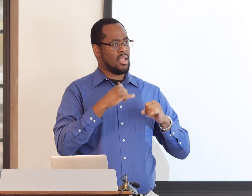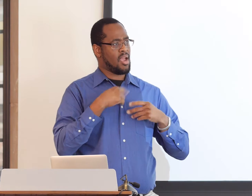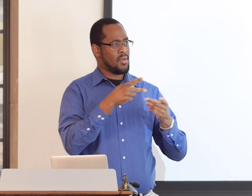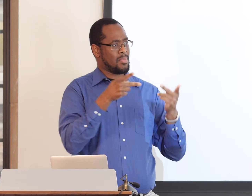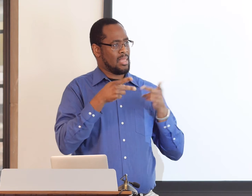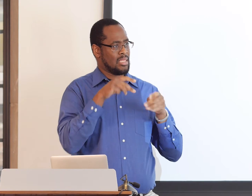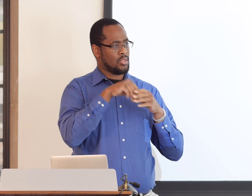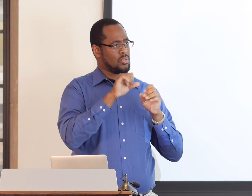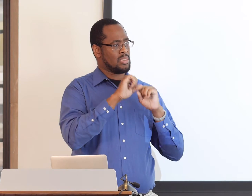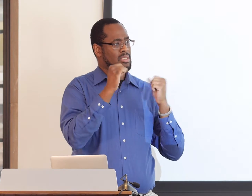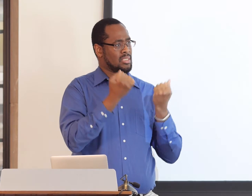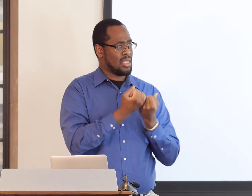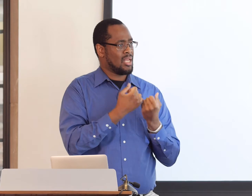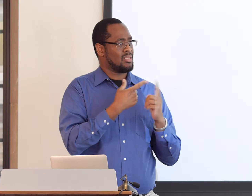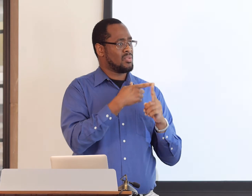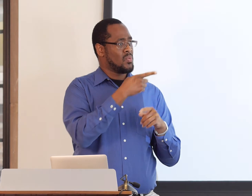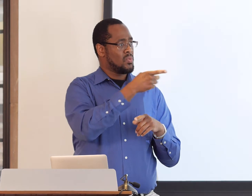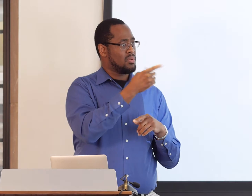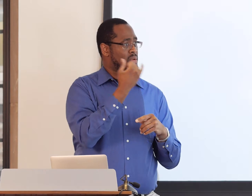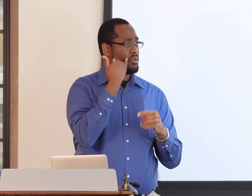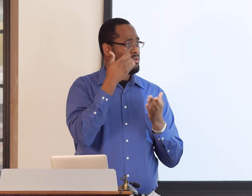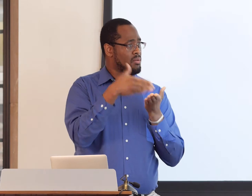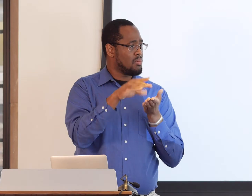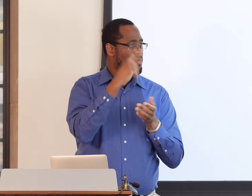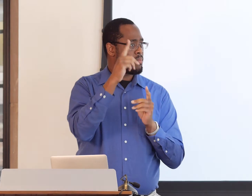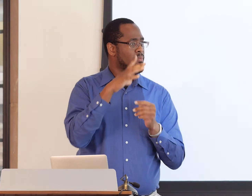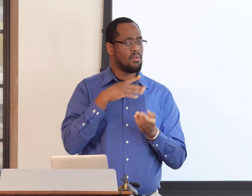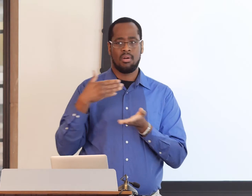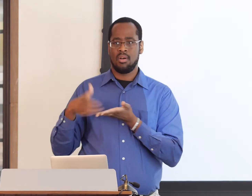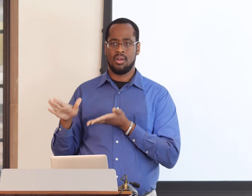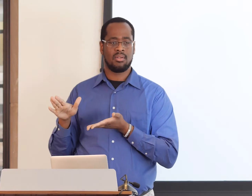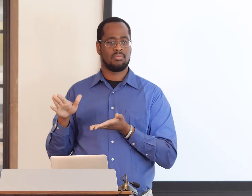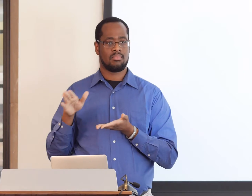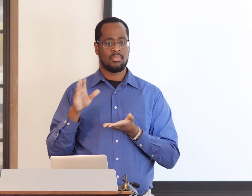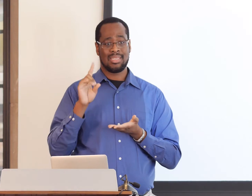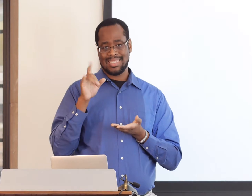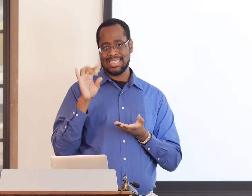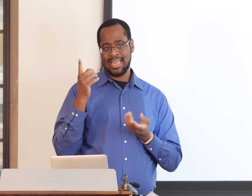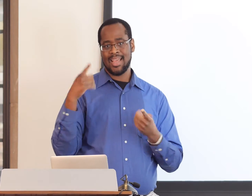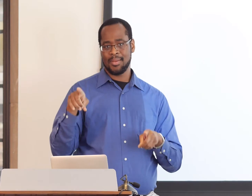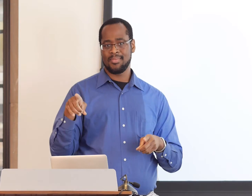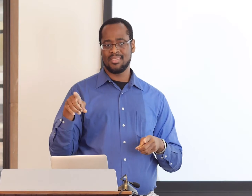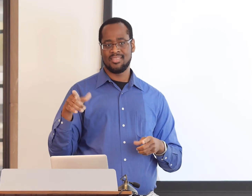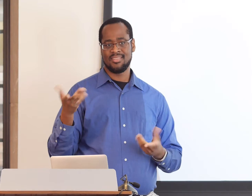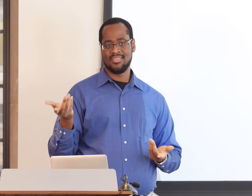wanted to be involved with. We wanted to have a place in society and issues that we could talk about.